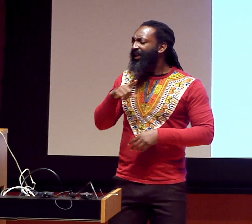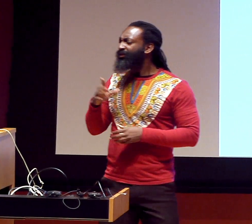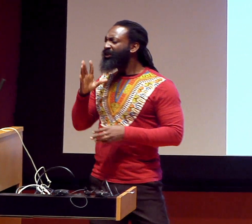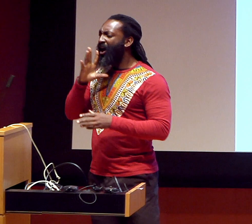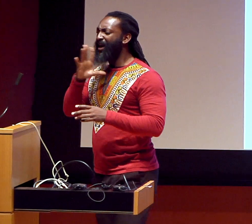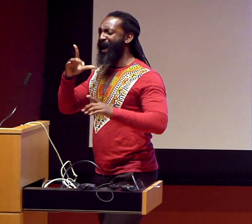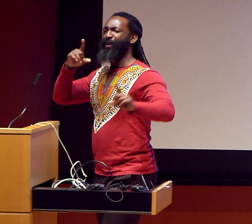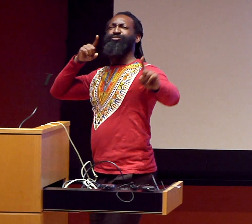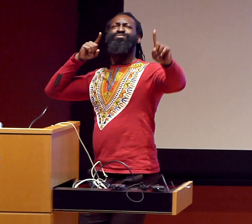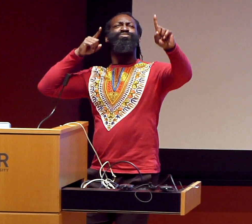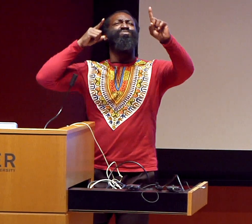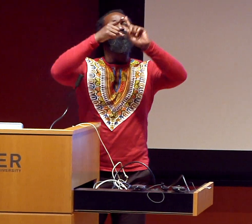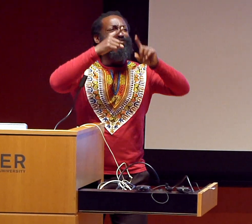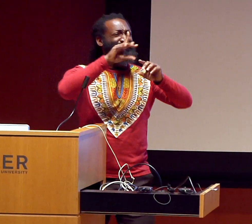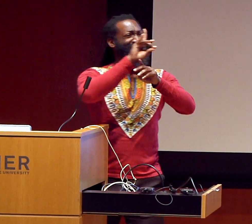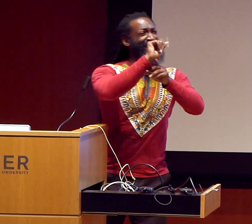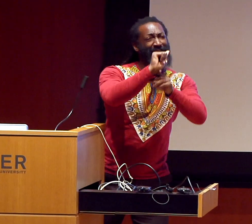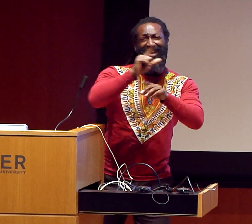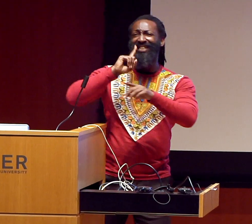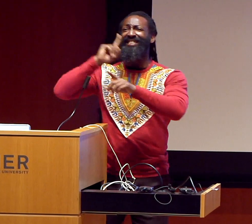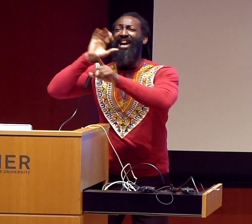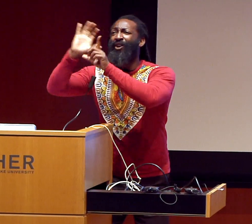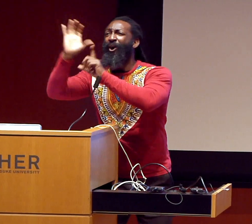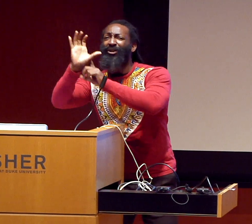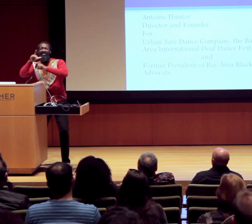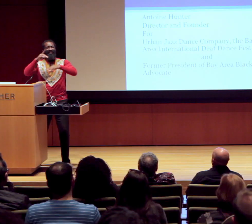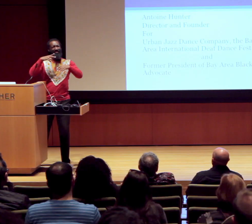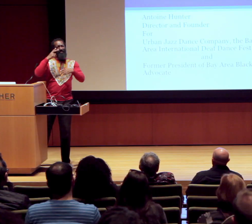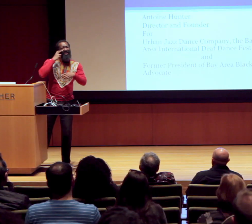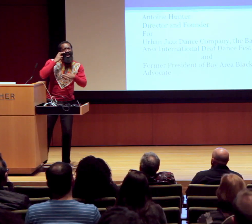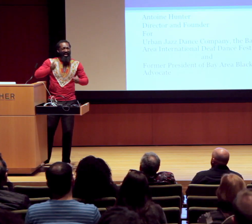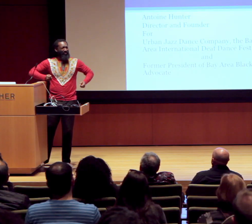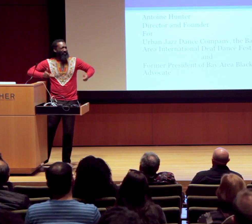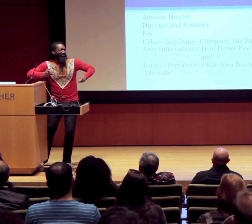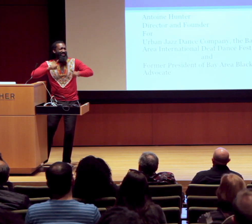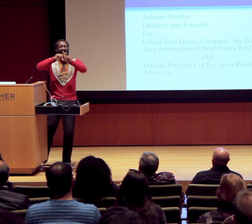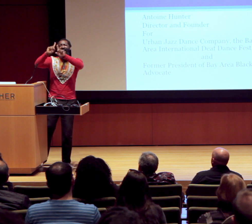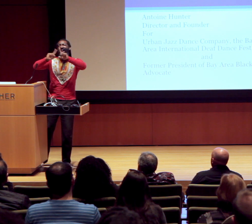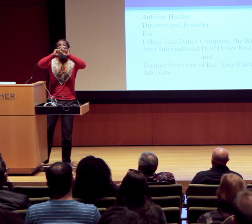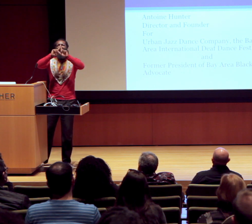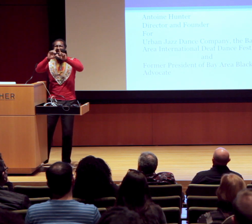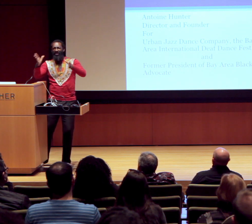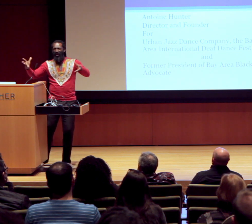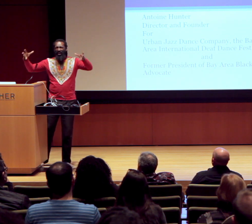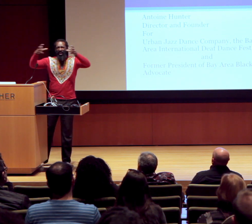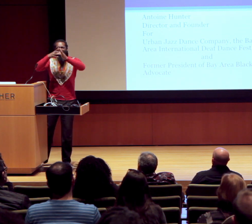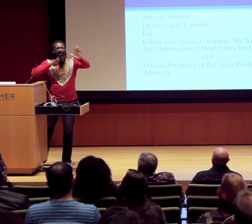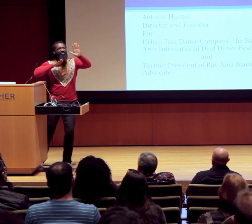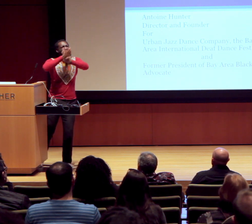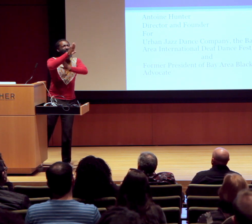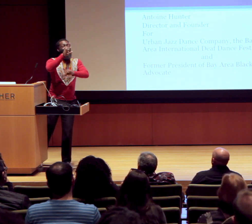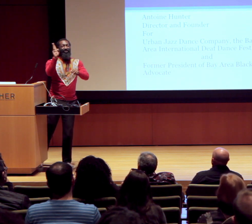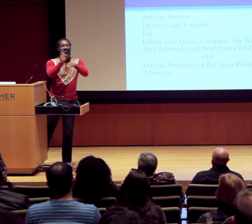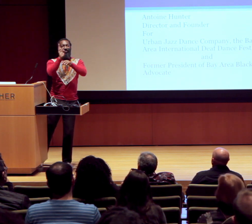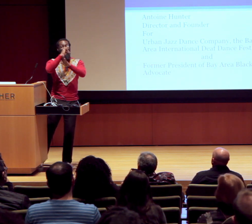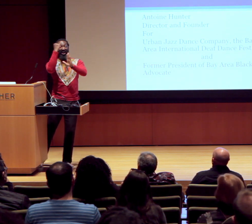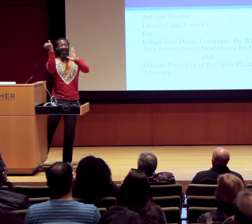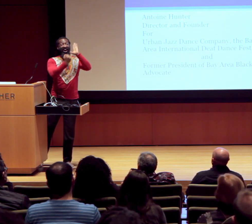And that’s what we’re going to talk about, and that’s the goal of disability, Deaf cultures, blindness, wheelchairs, all of that.